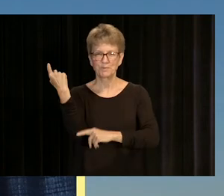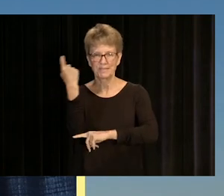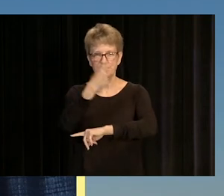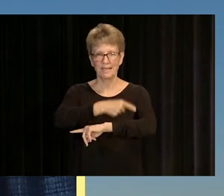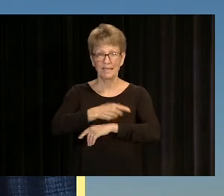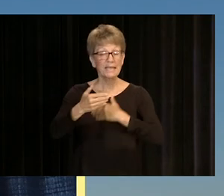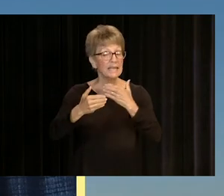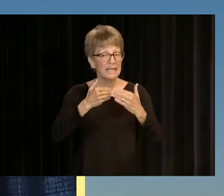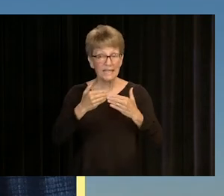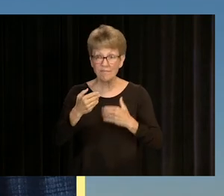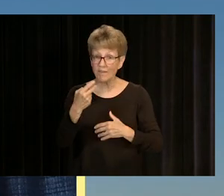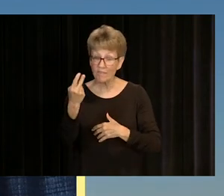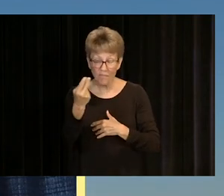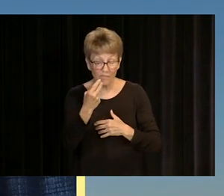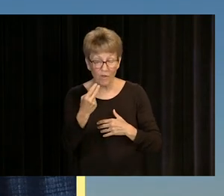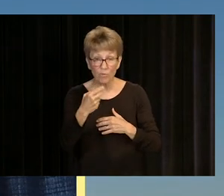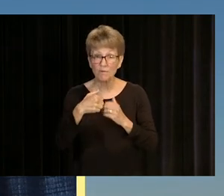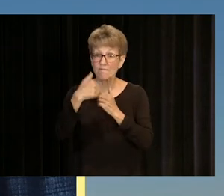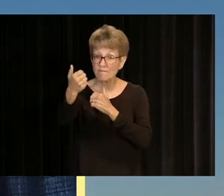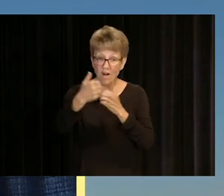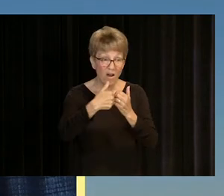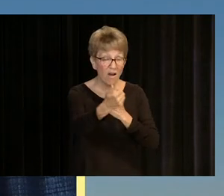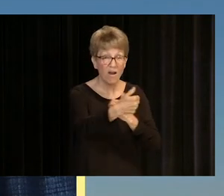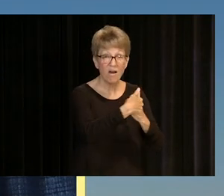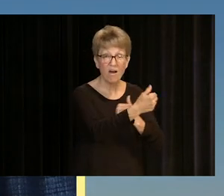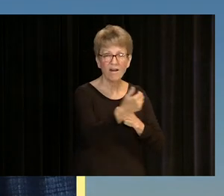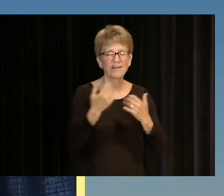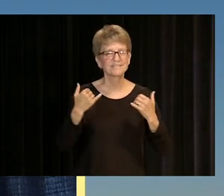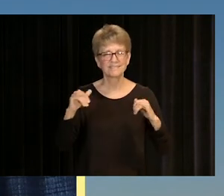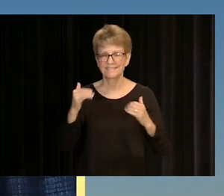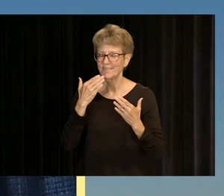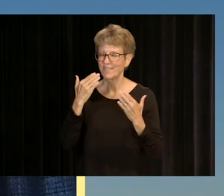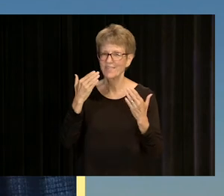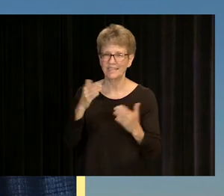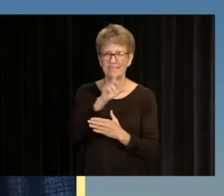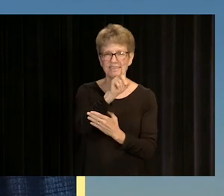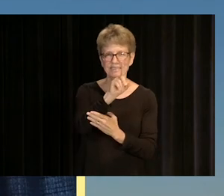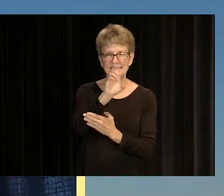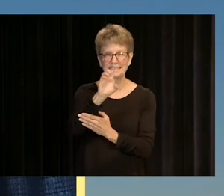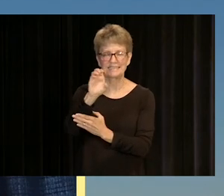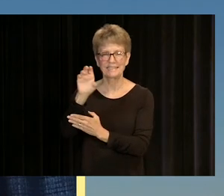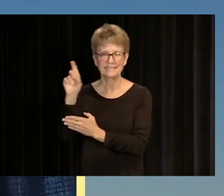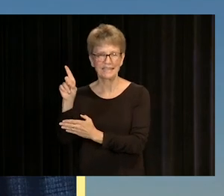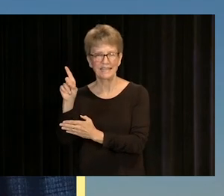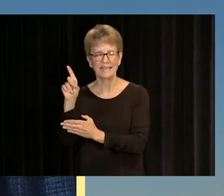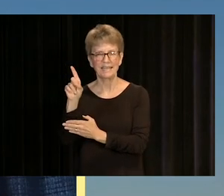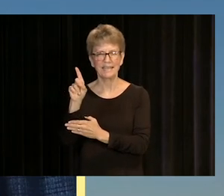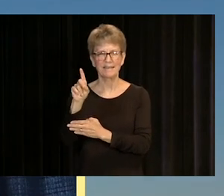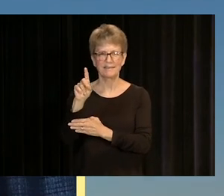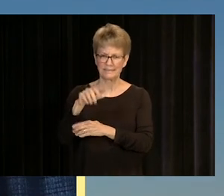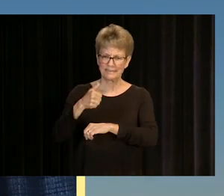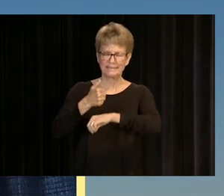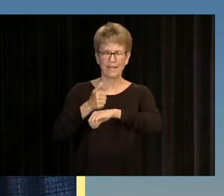AND EVEN THOUGH WE MAY BE MILES APART FROM EACH OTHER RIGHT NOW, I'M SO THANKFUL THAT DCCCD WAS ABLE TO MAKE THIS POSSIBLE.